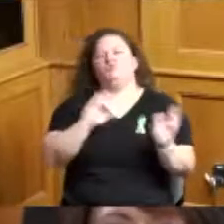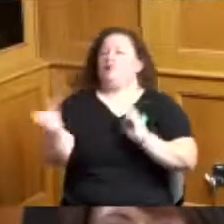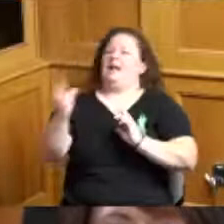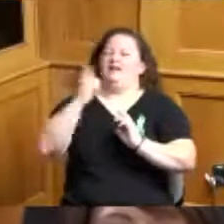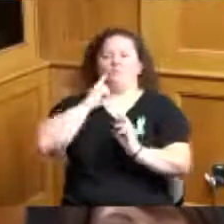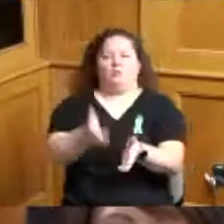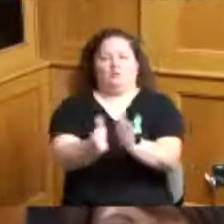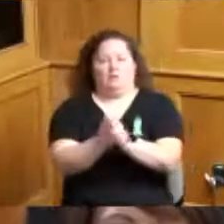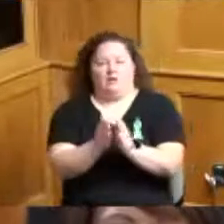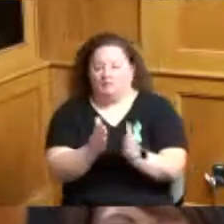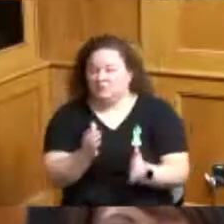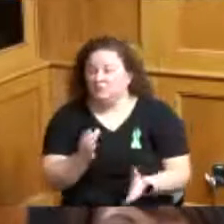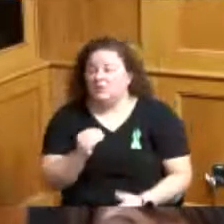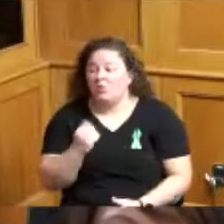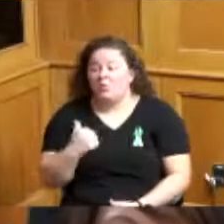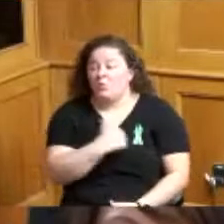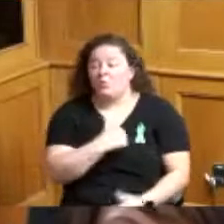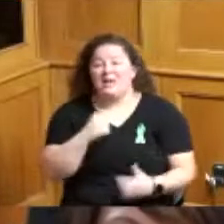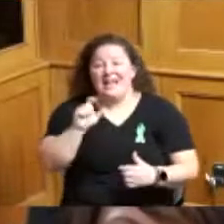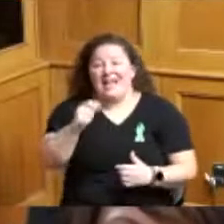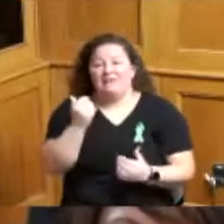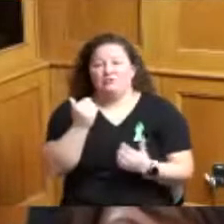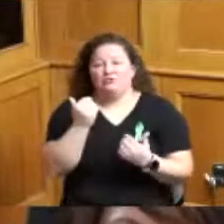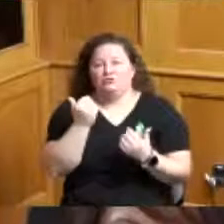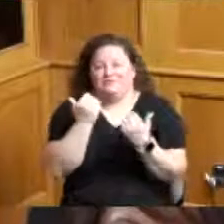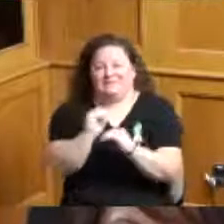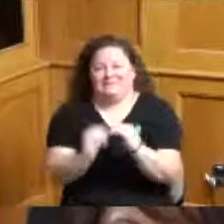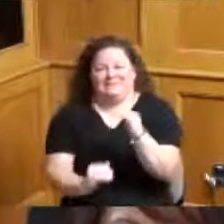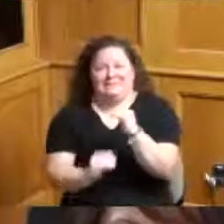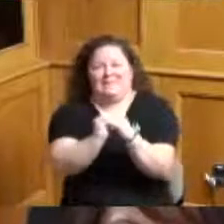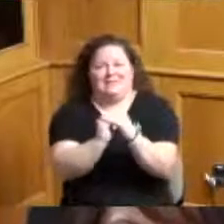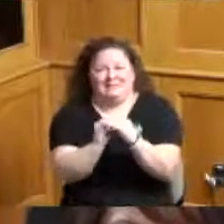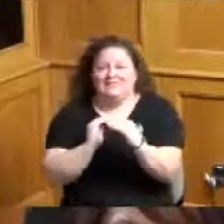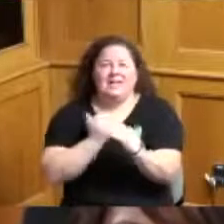have had to cap our admissions to only six a day there have been times when I've had